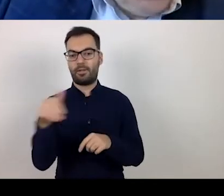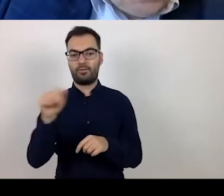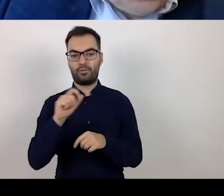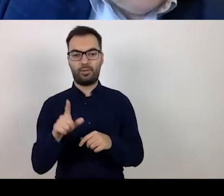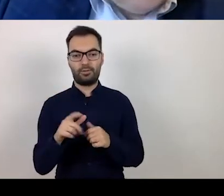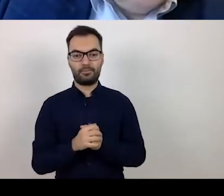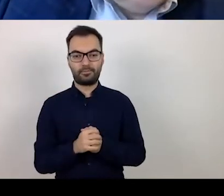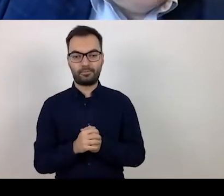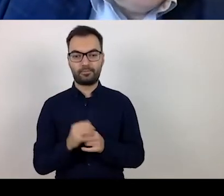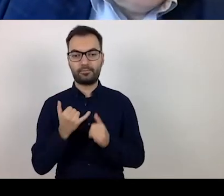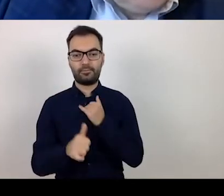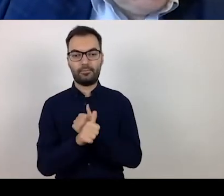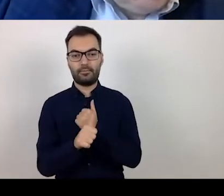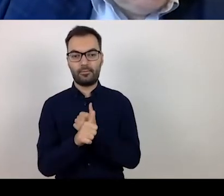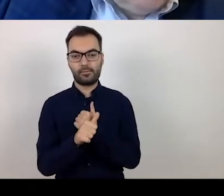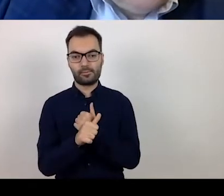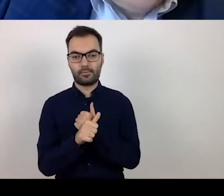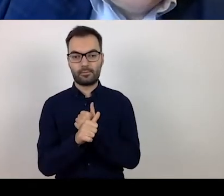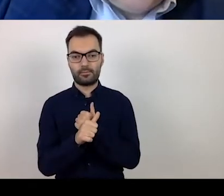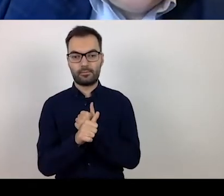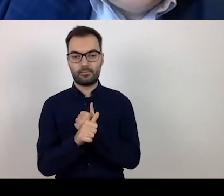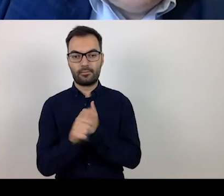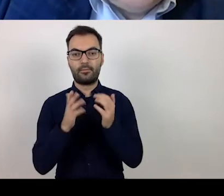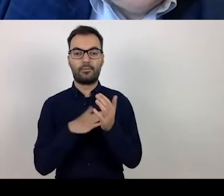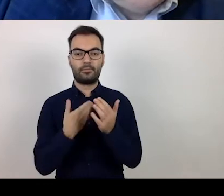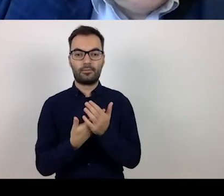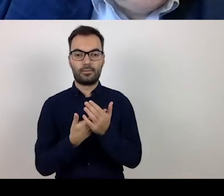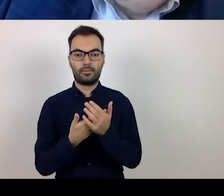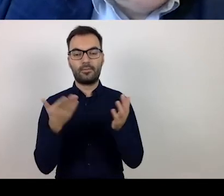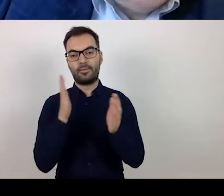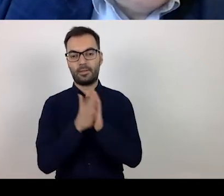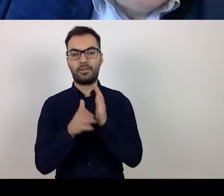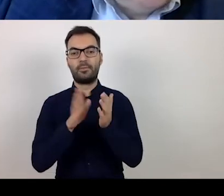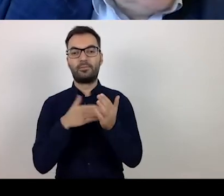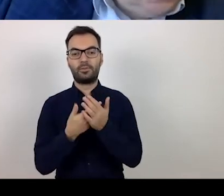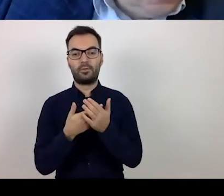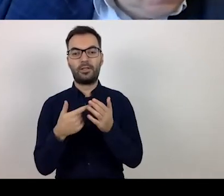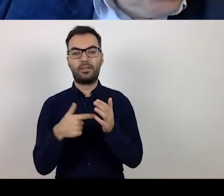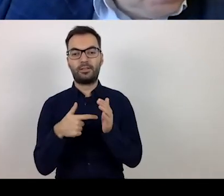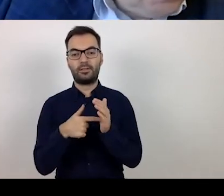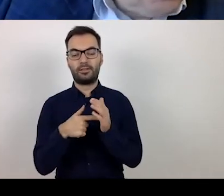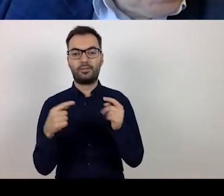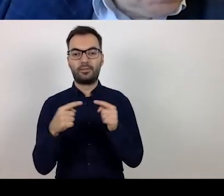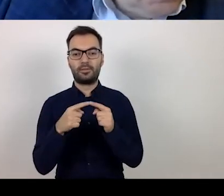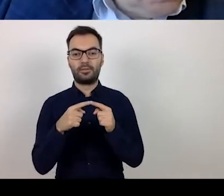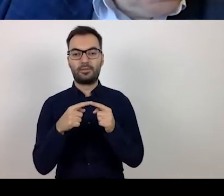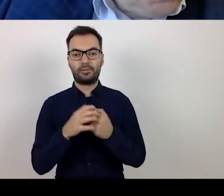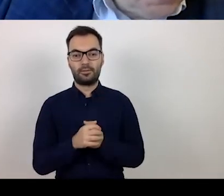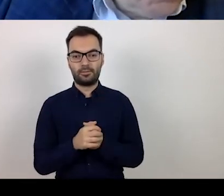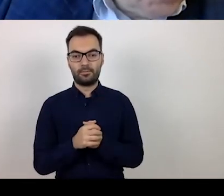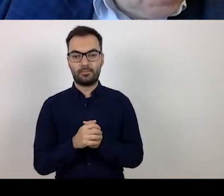With regard to examples directly related to such support,